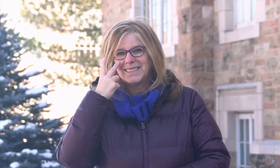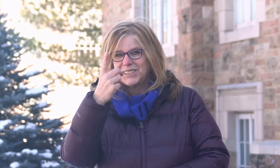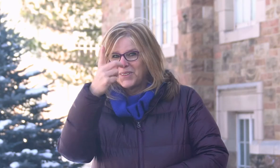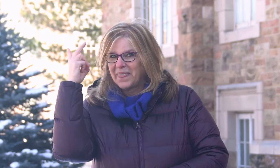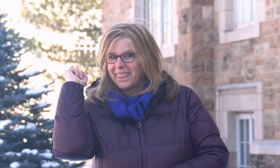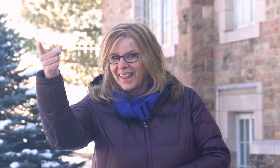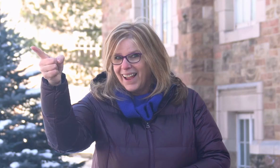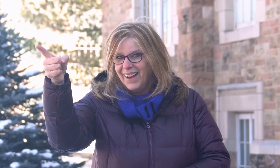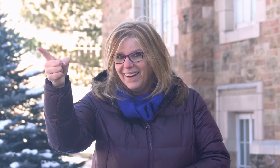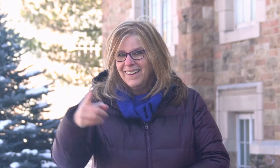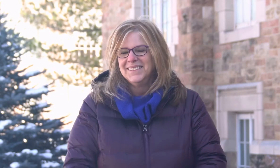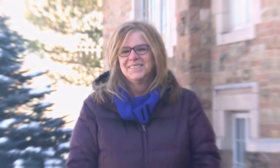See you there!